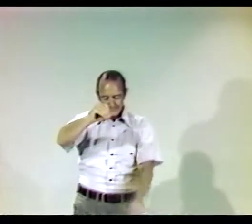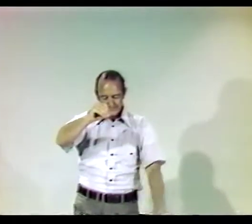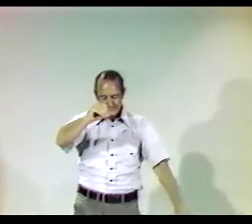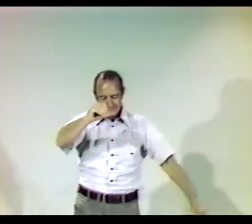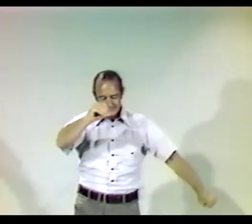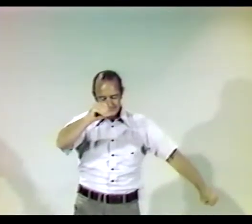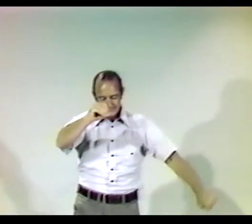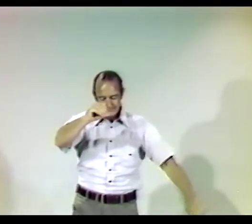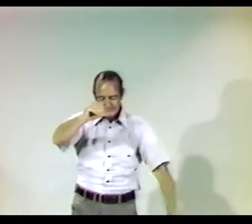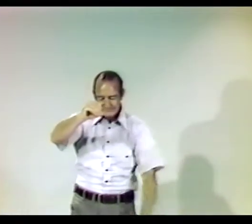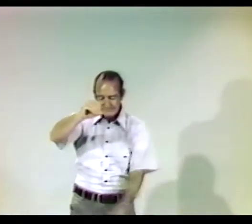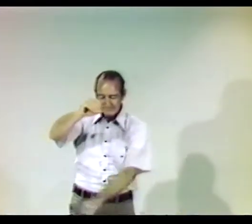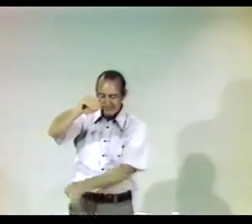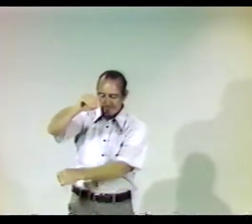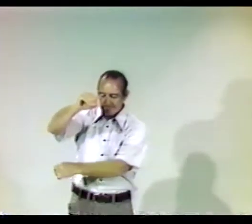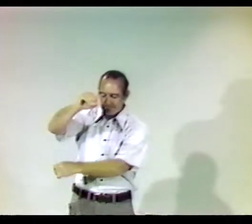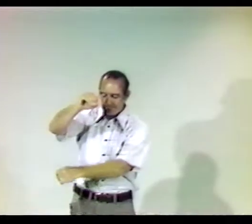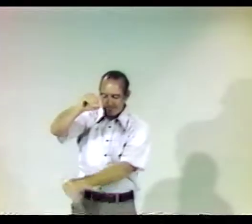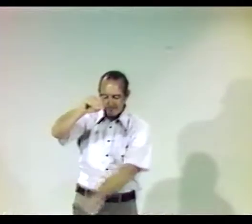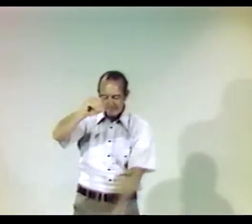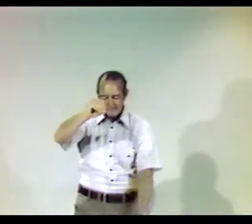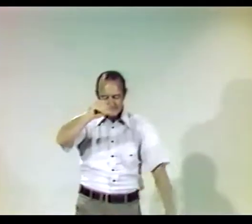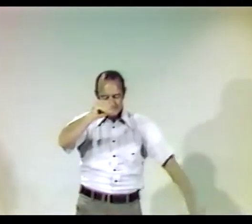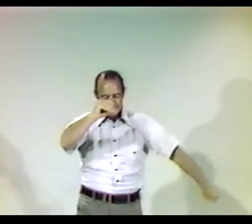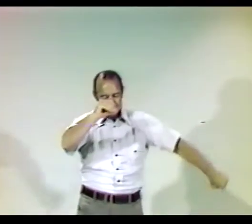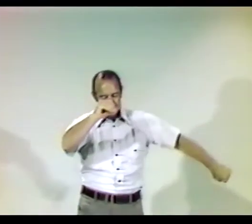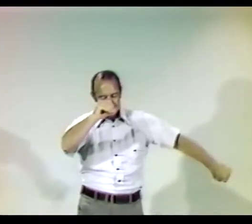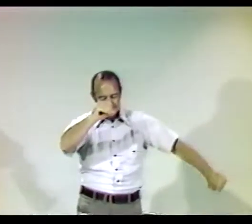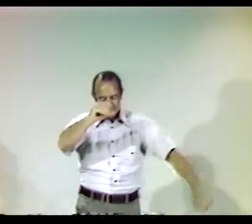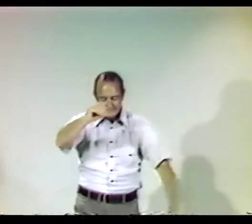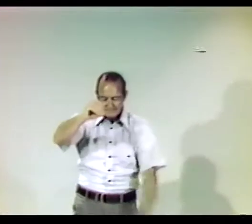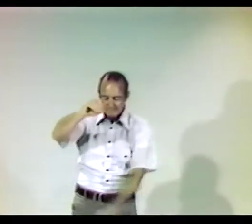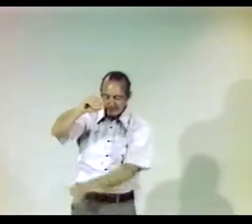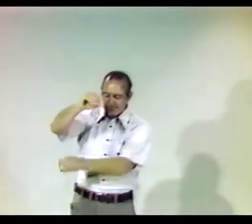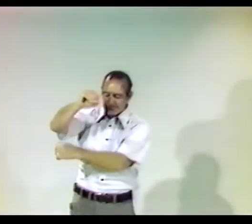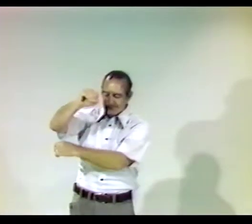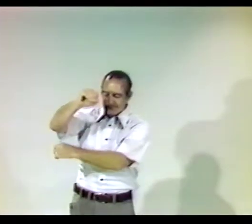SLOWLY COMING TO AN END WITH THE FLAPPING.